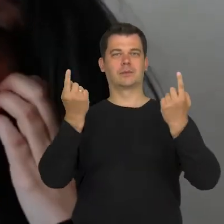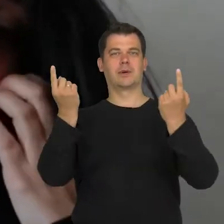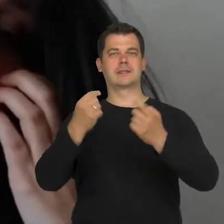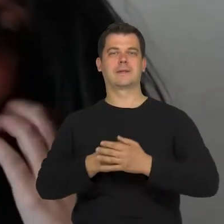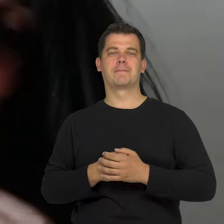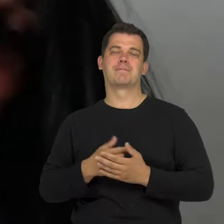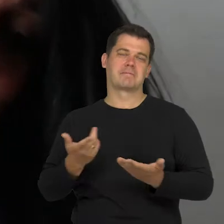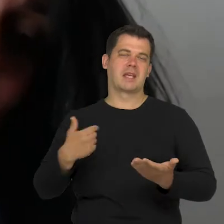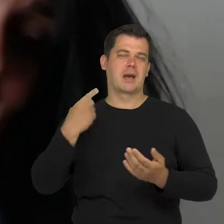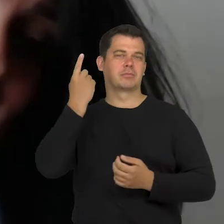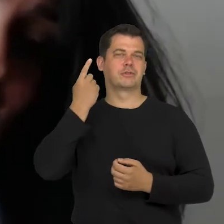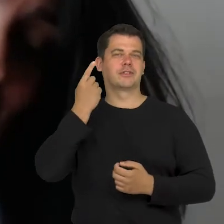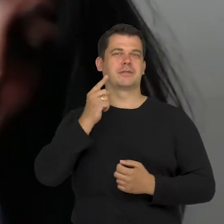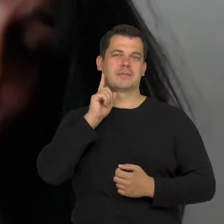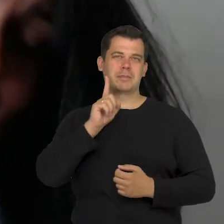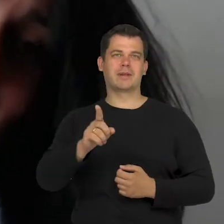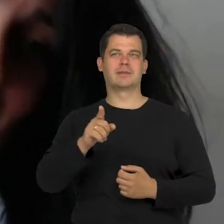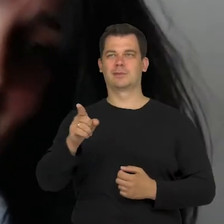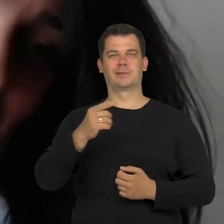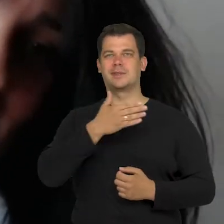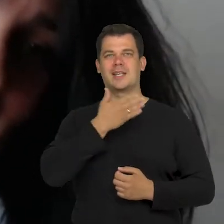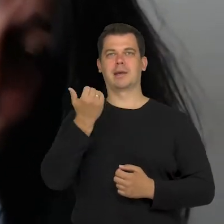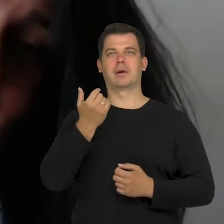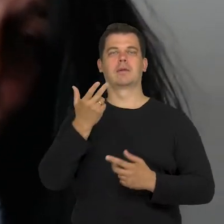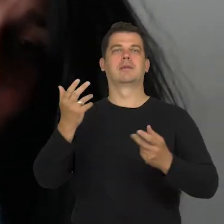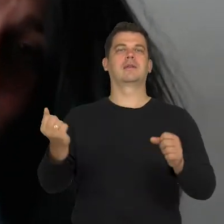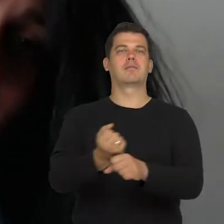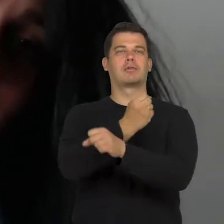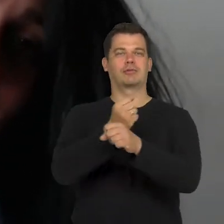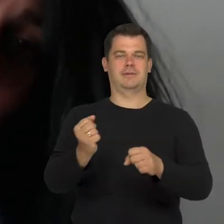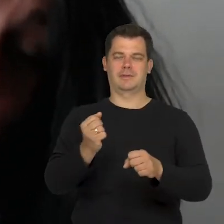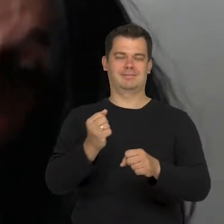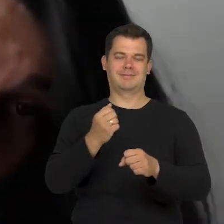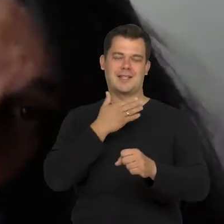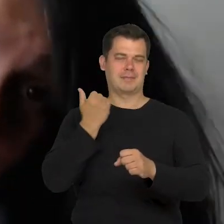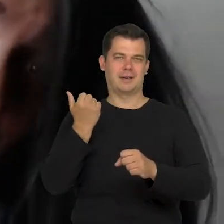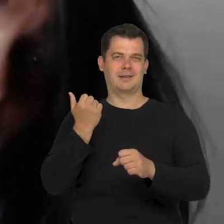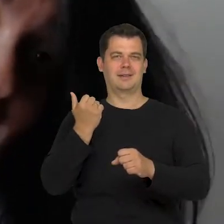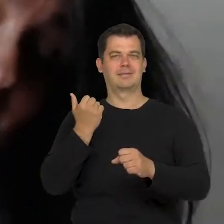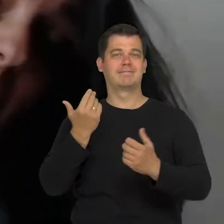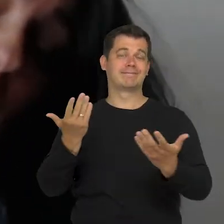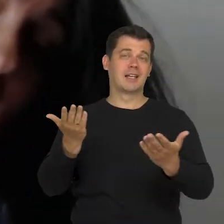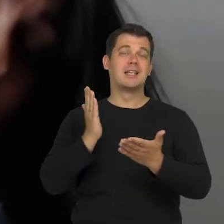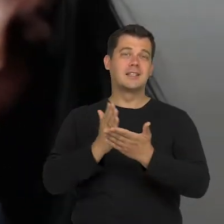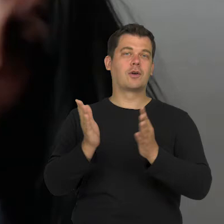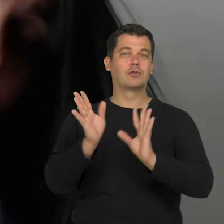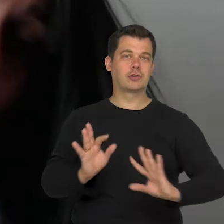So I think, that impossibilities do not exist within that context it's only a matter of broadening horizons and perspective.